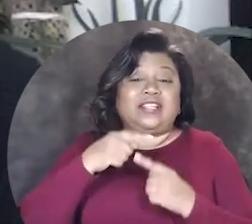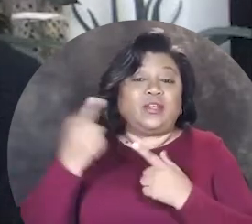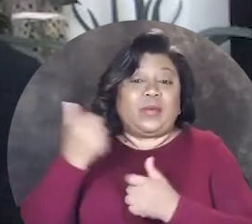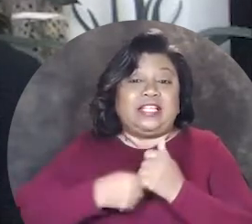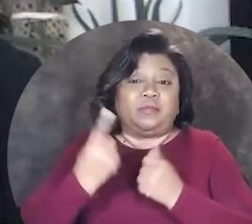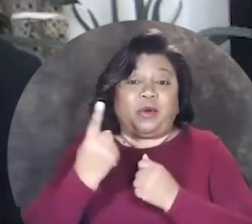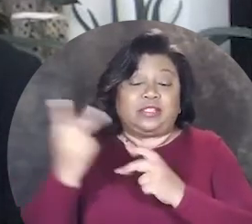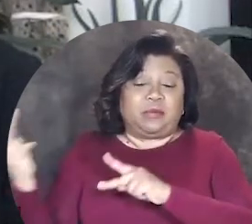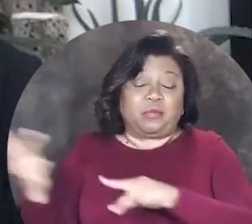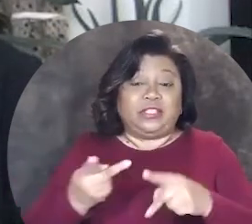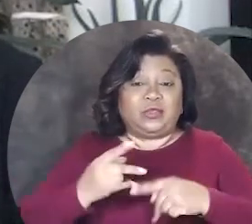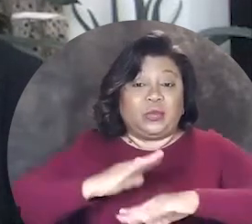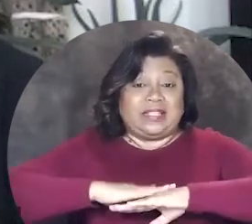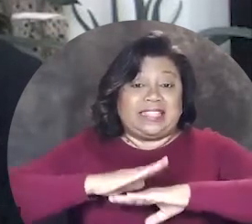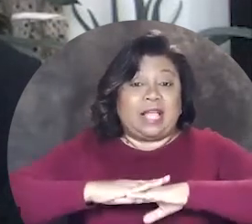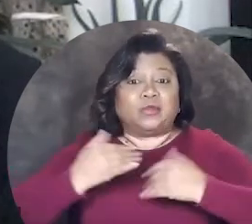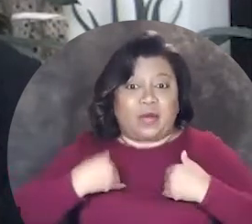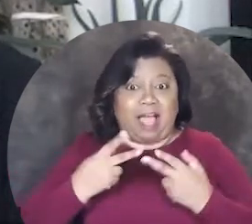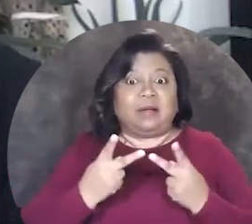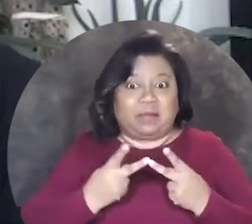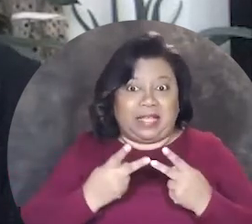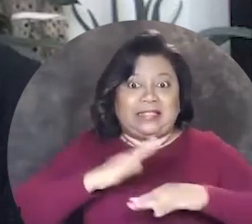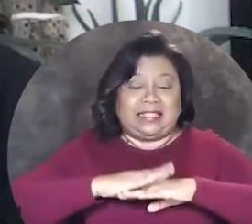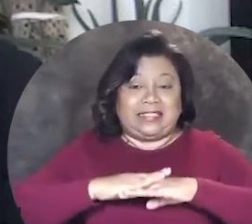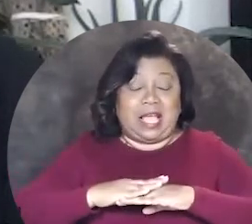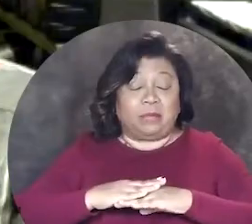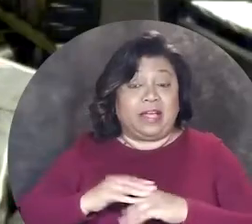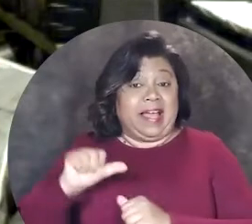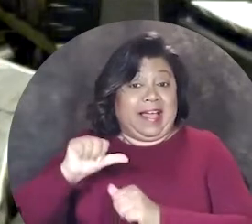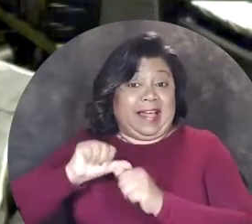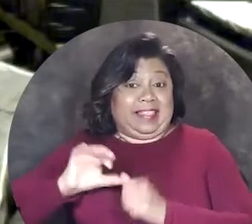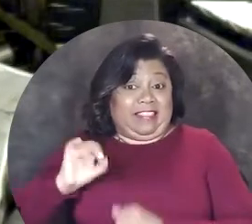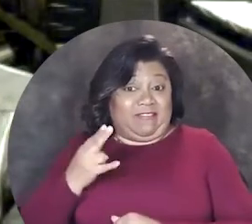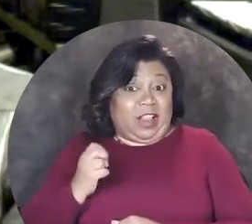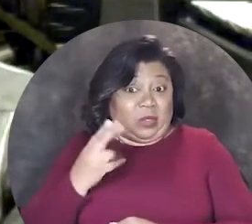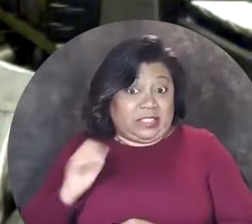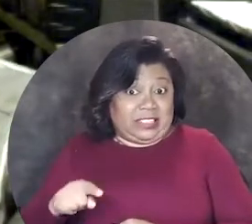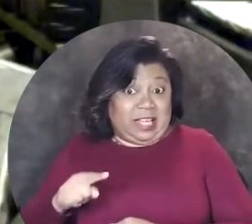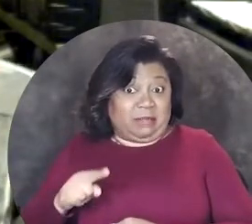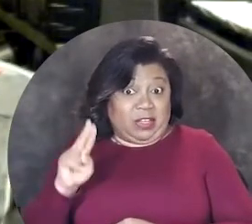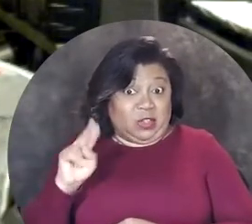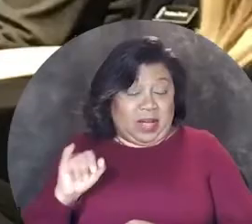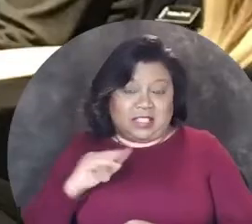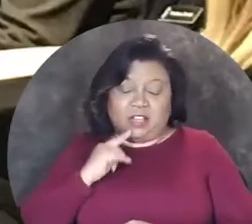we each bring to the table to have a place at the table the fellowship at UIC totally radicalized me